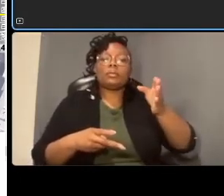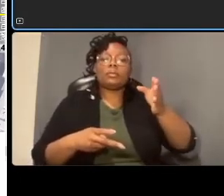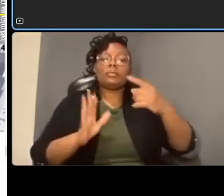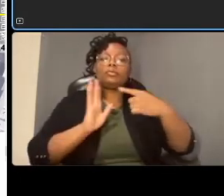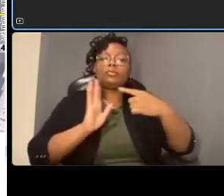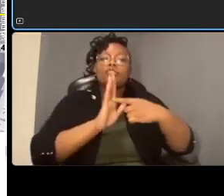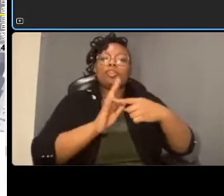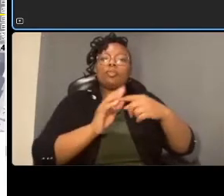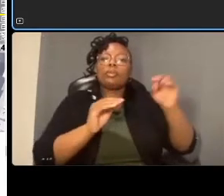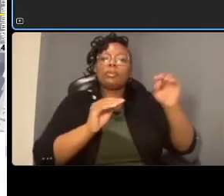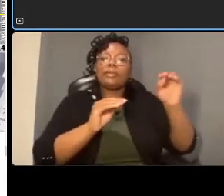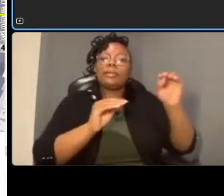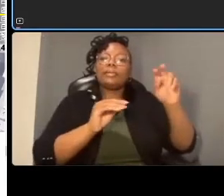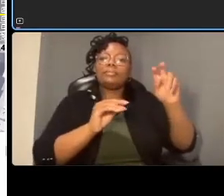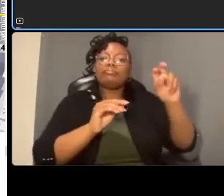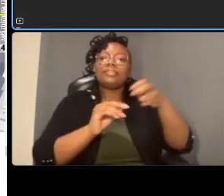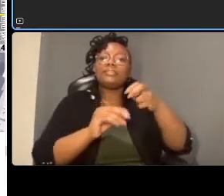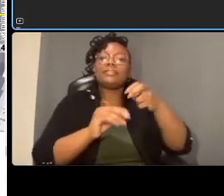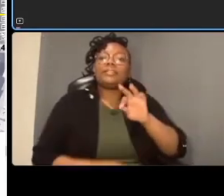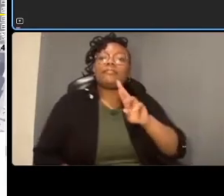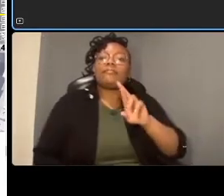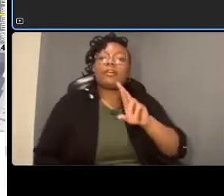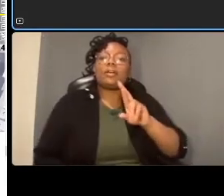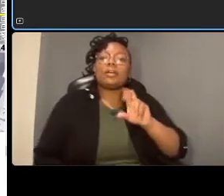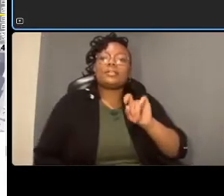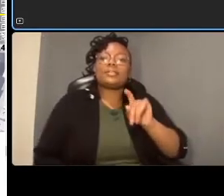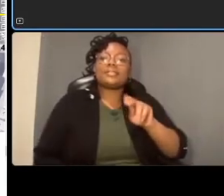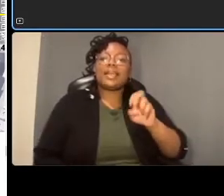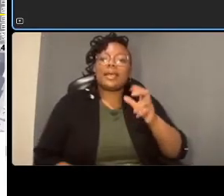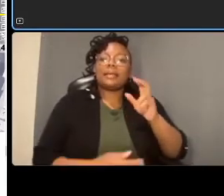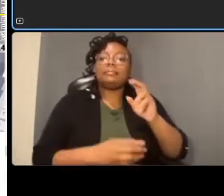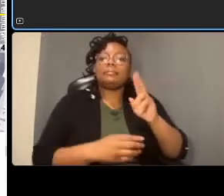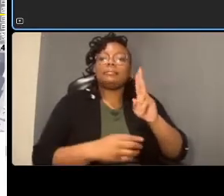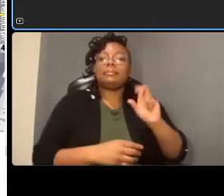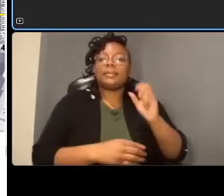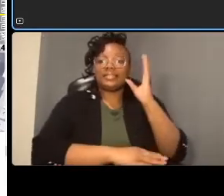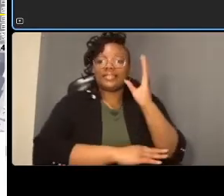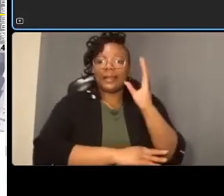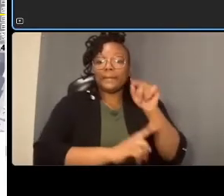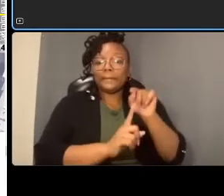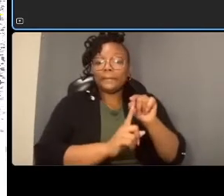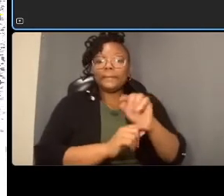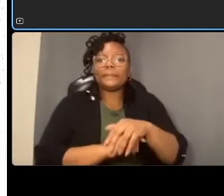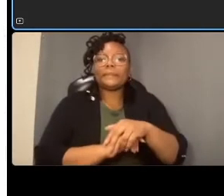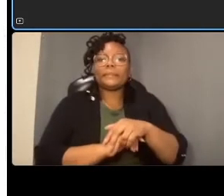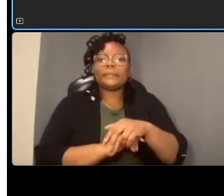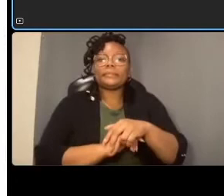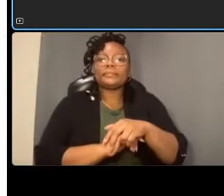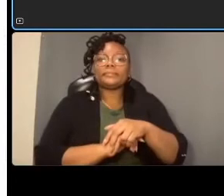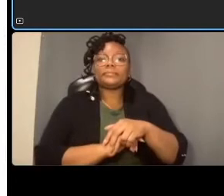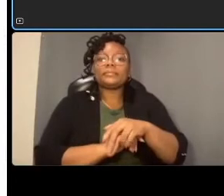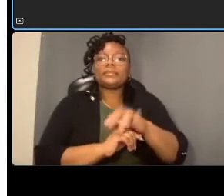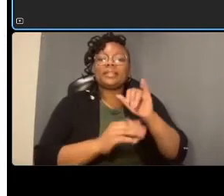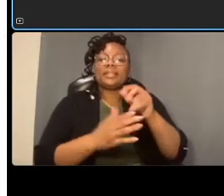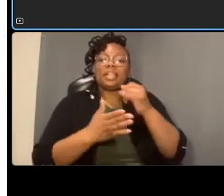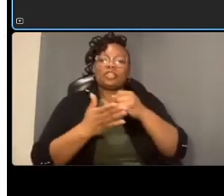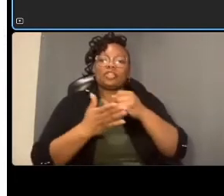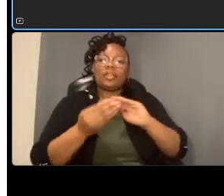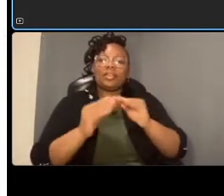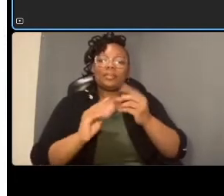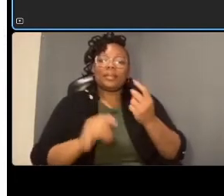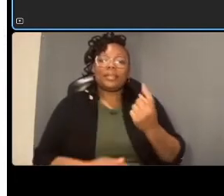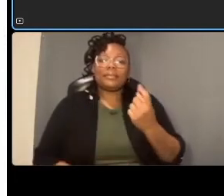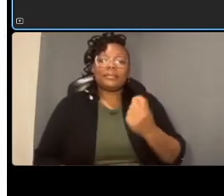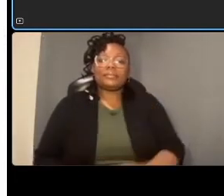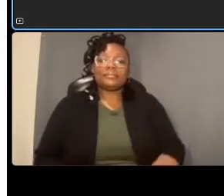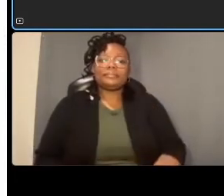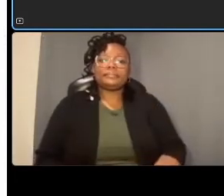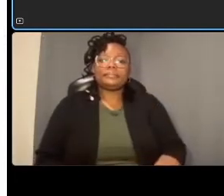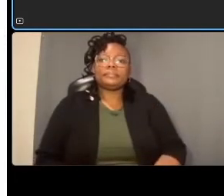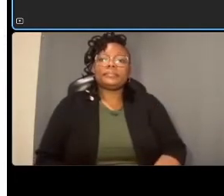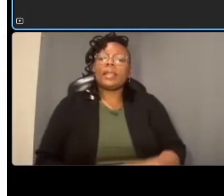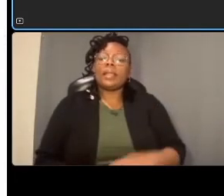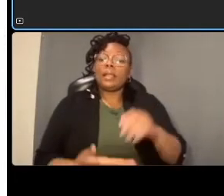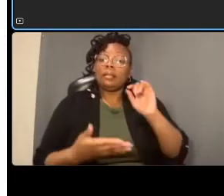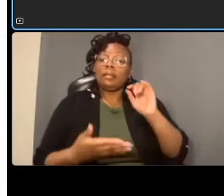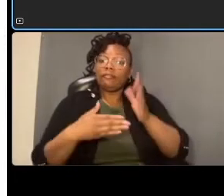and that is drawing 11. and that does conclude my overview of the concept now we'll go back to um